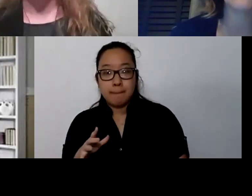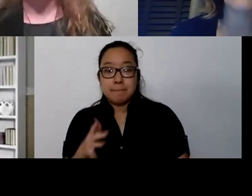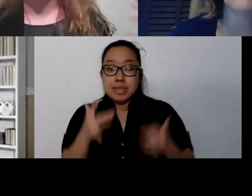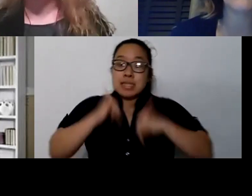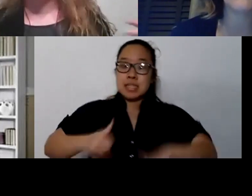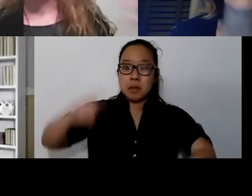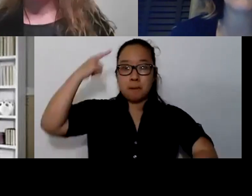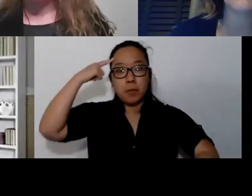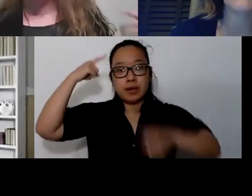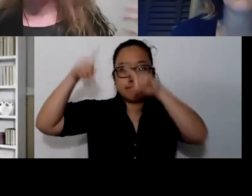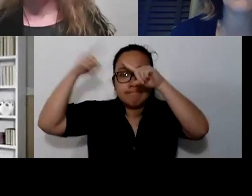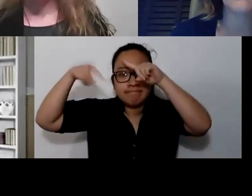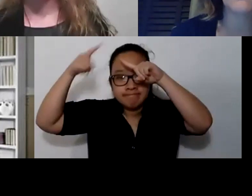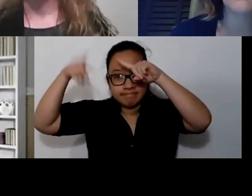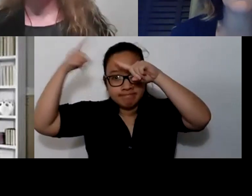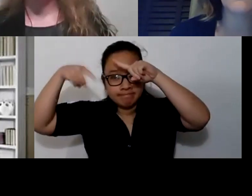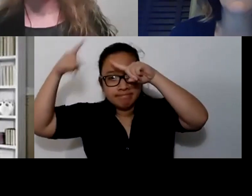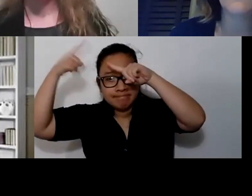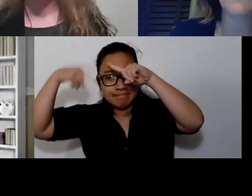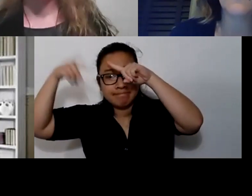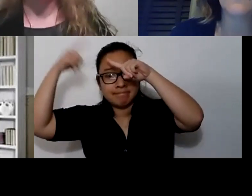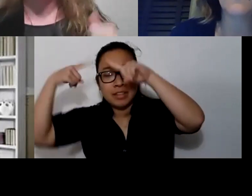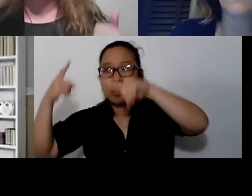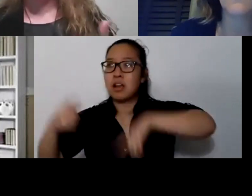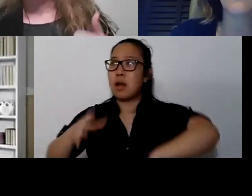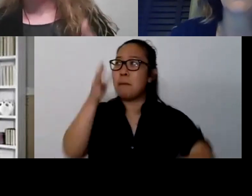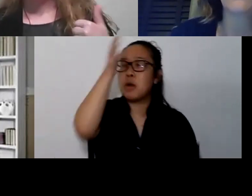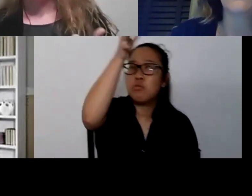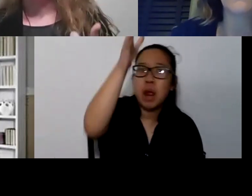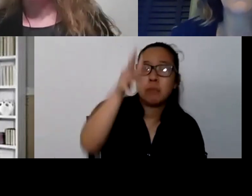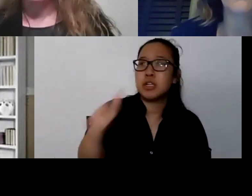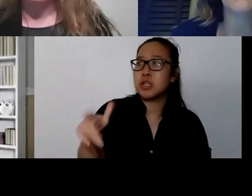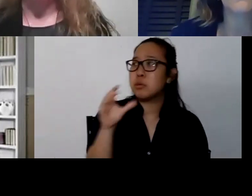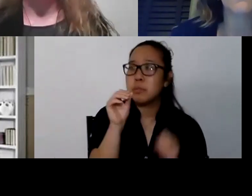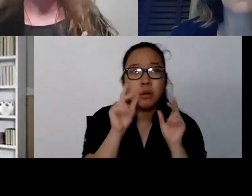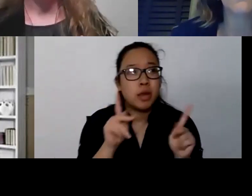All of these things are going through my mind, my body's responding and maybe my heart rates going up.